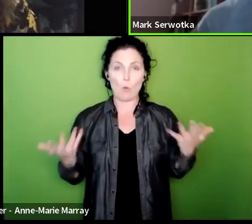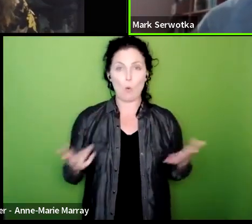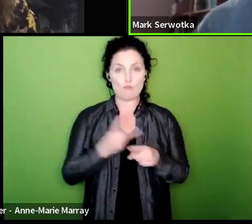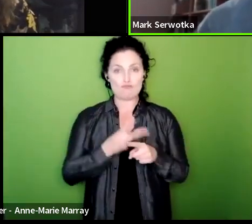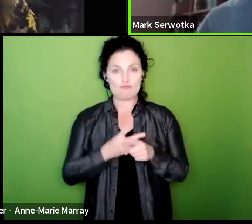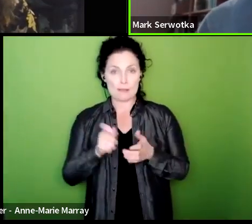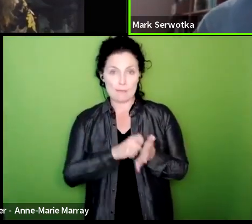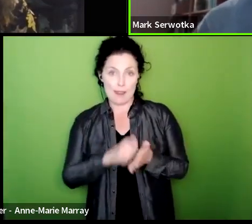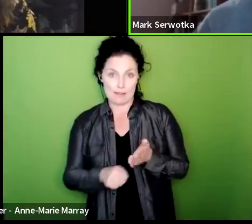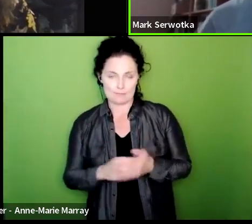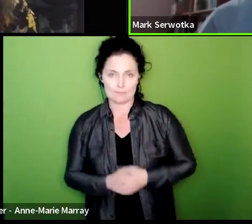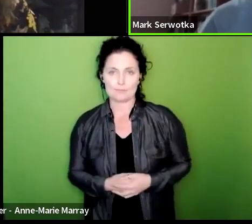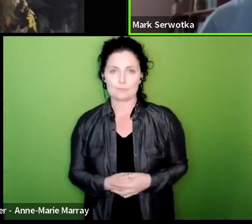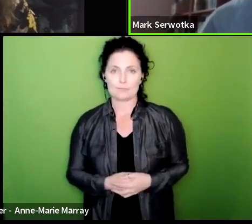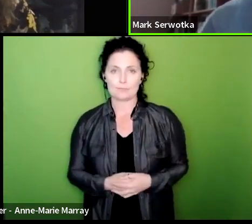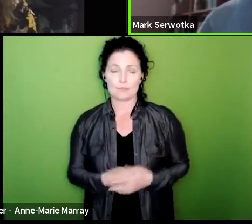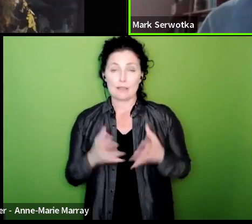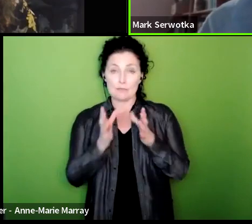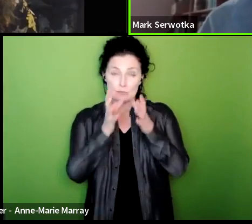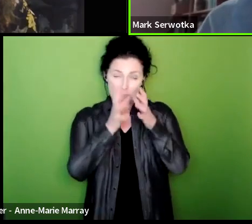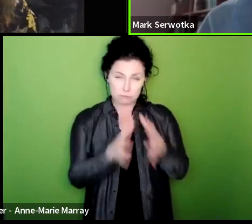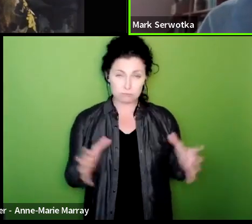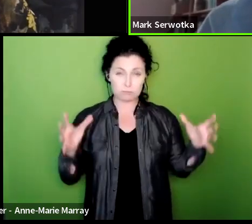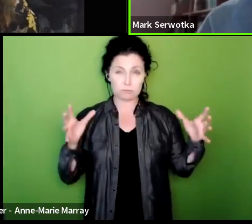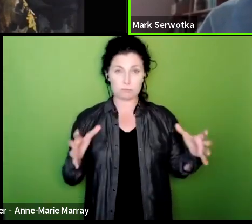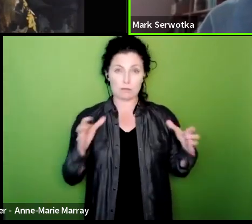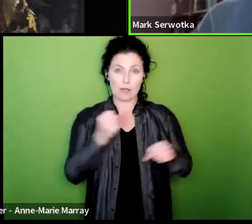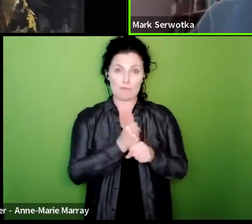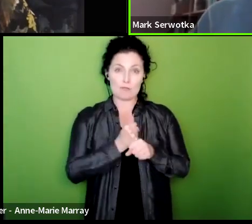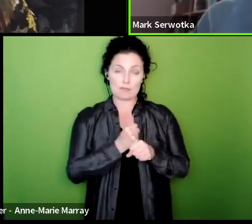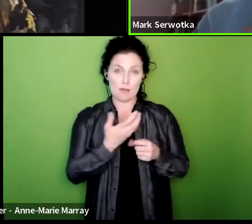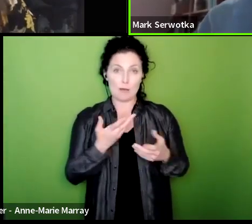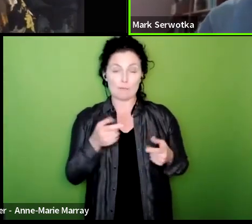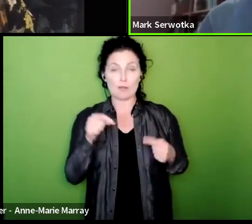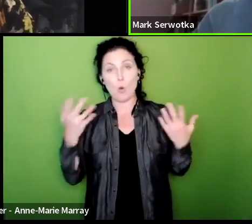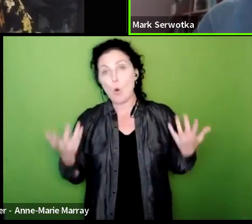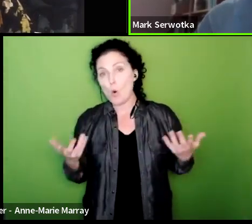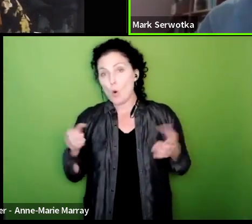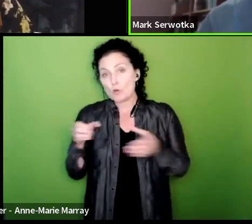a small employer or whether you're in one of the huge government departments we know that we have